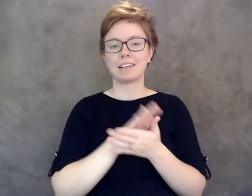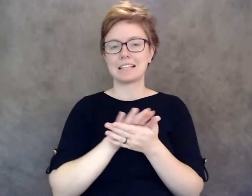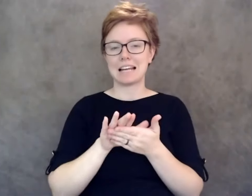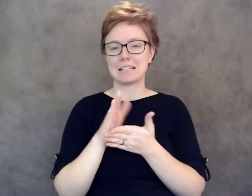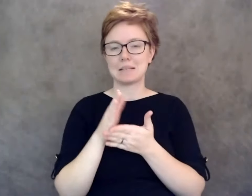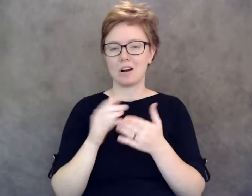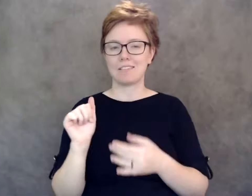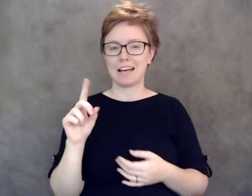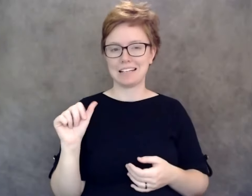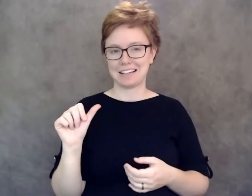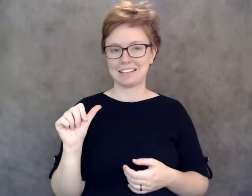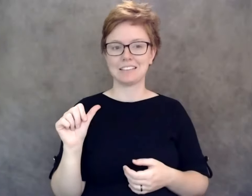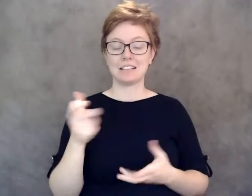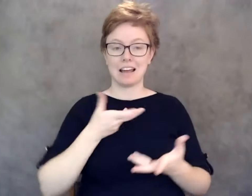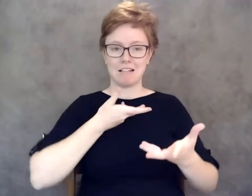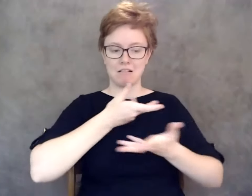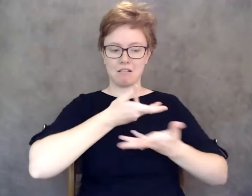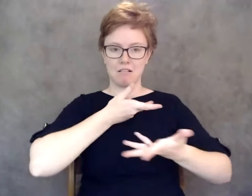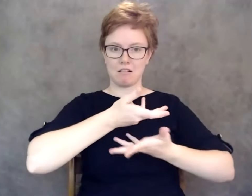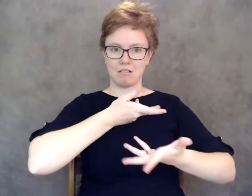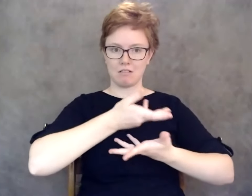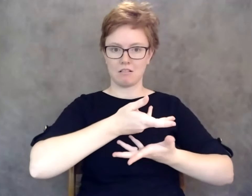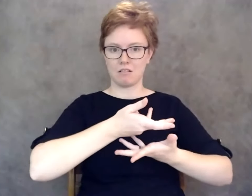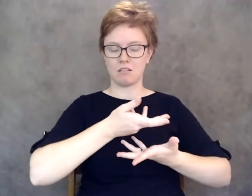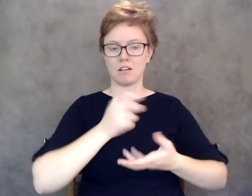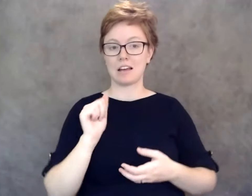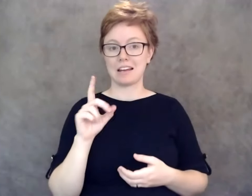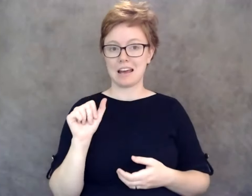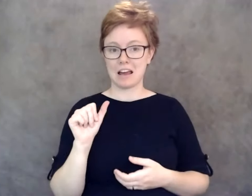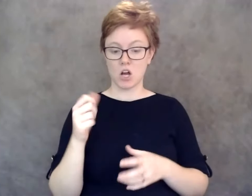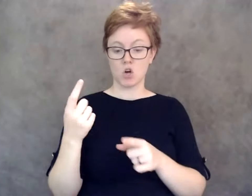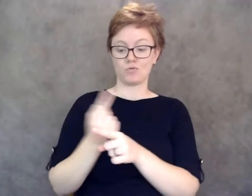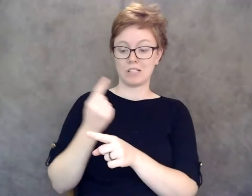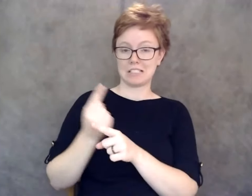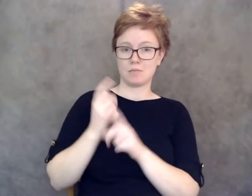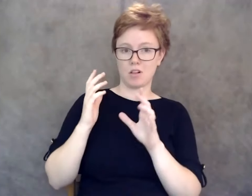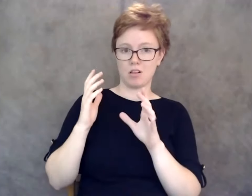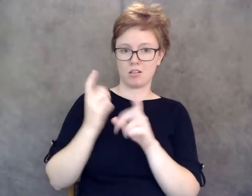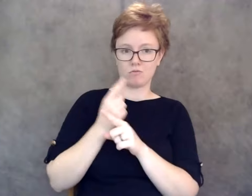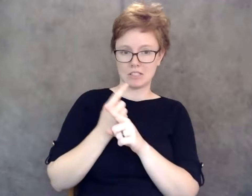is that interactive process and the definition of reasonable is gonna depend on each person and their ability,